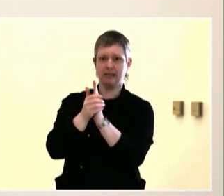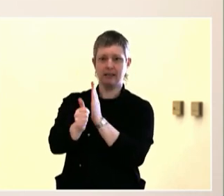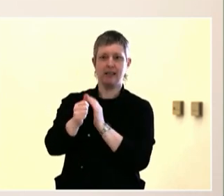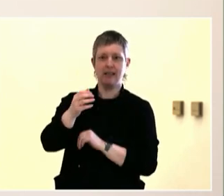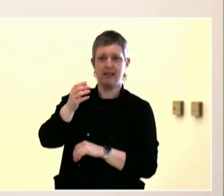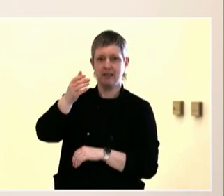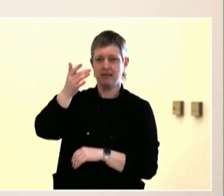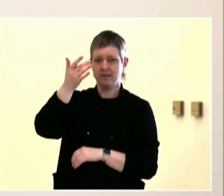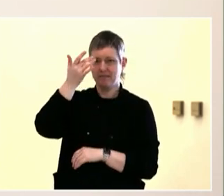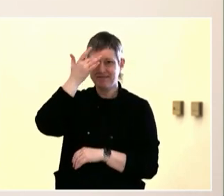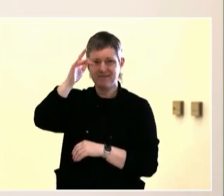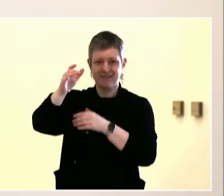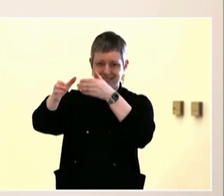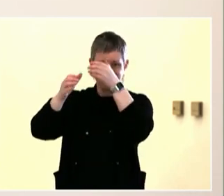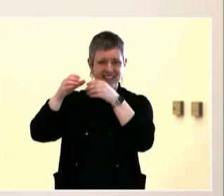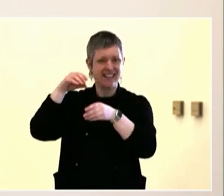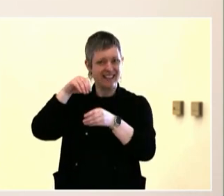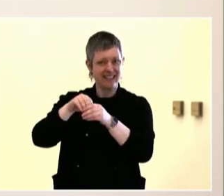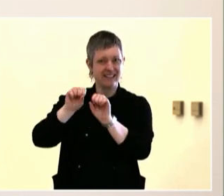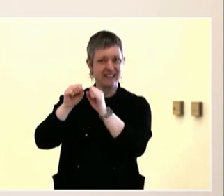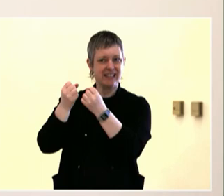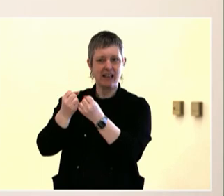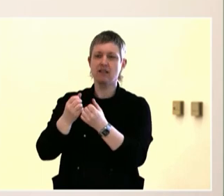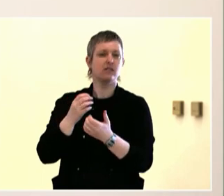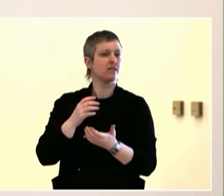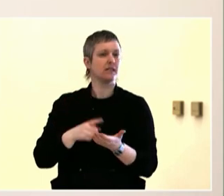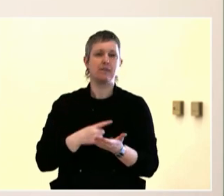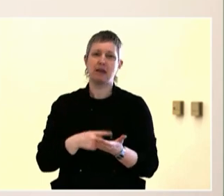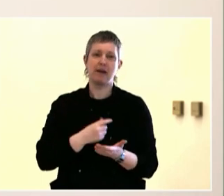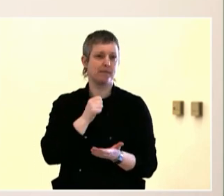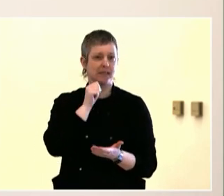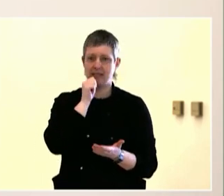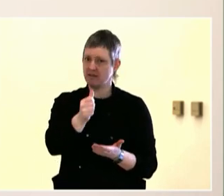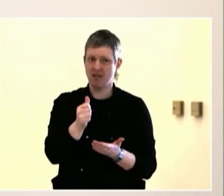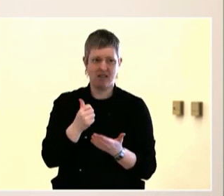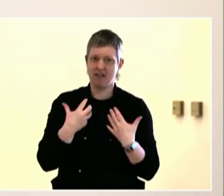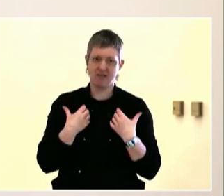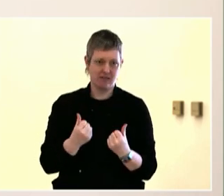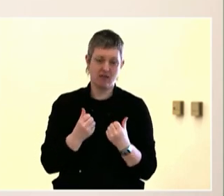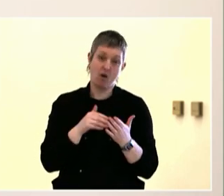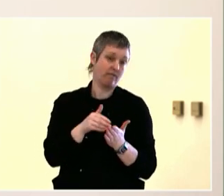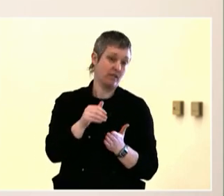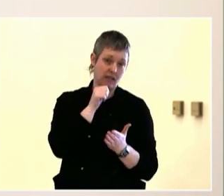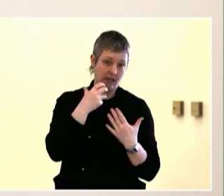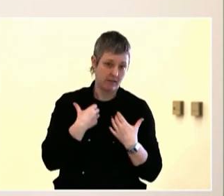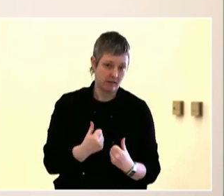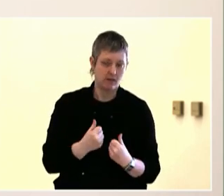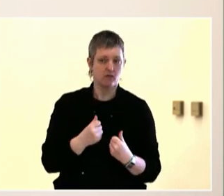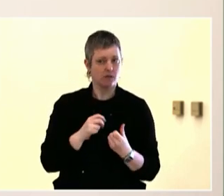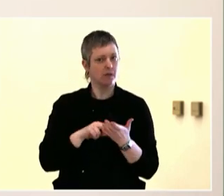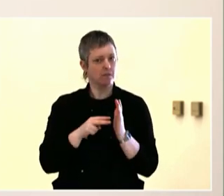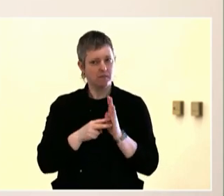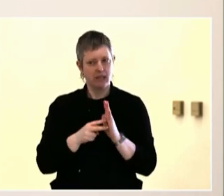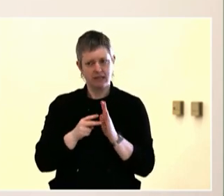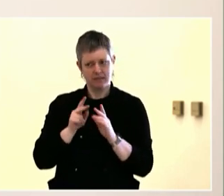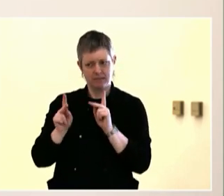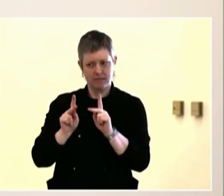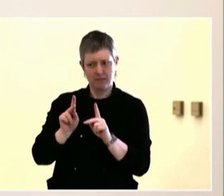gun violence, gender affirming healthcare education, the youth are telling us what they need, and we're not listening.